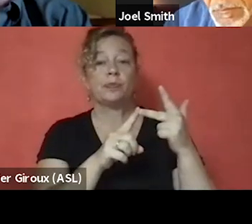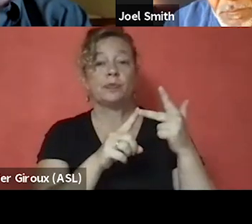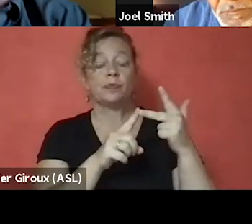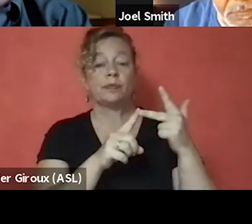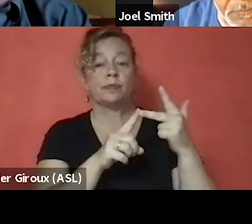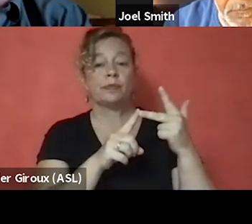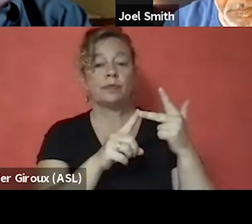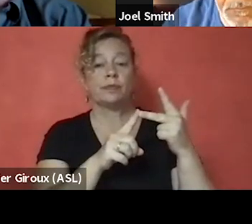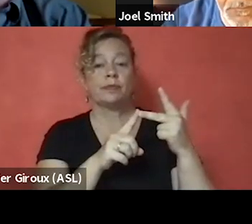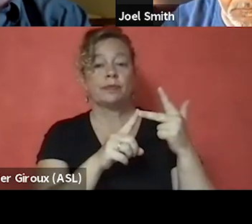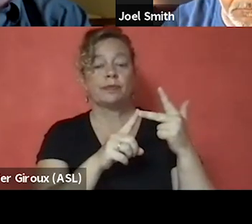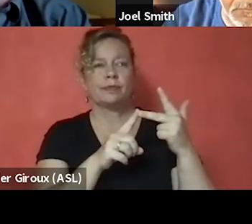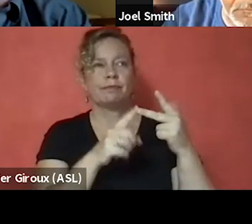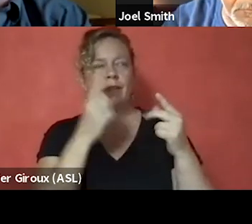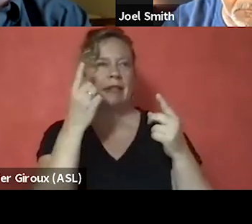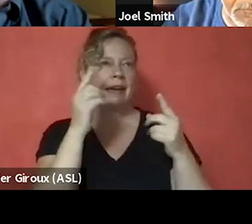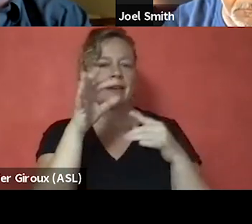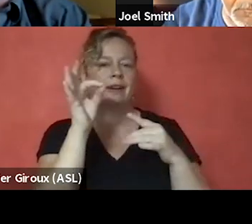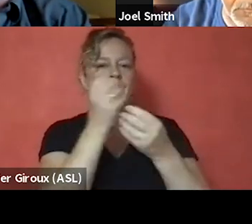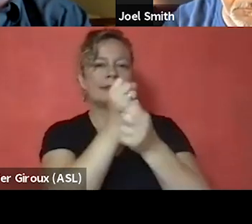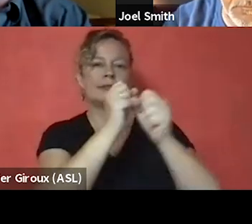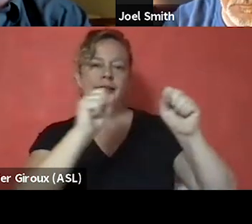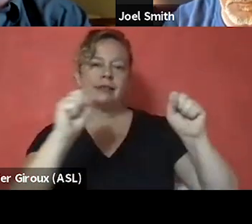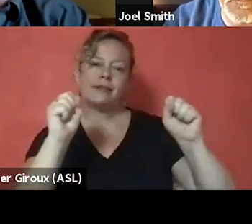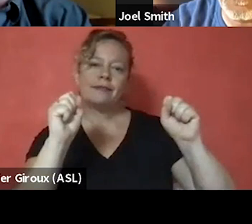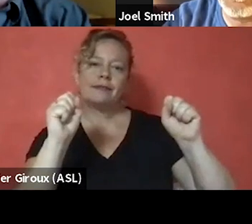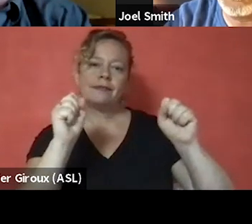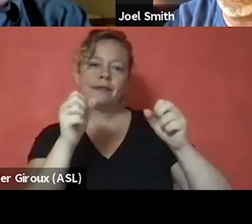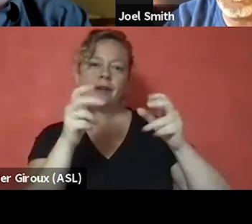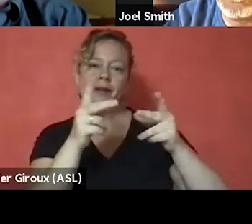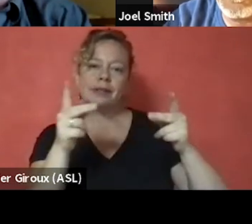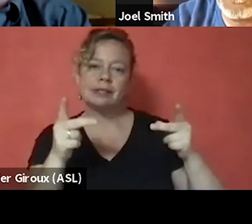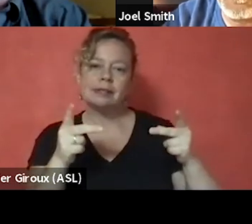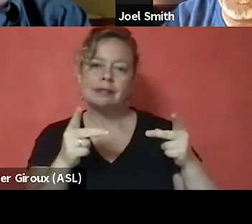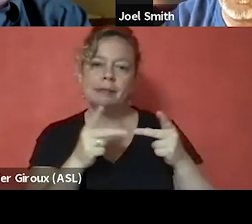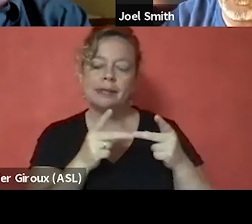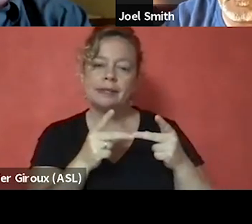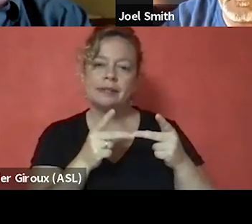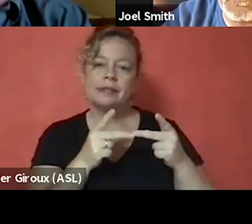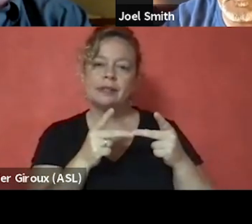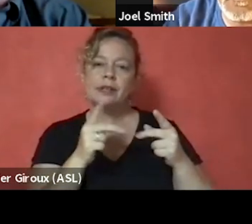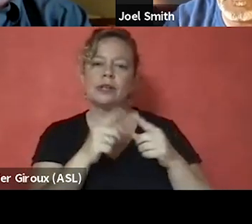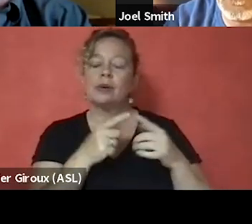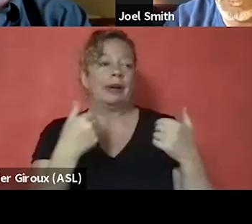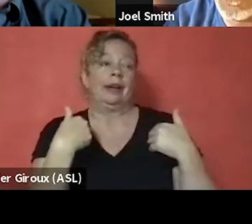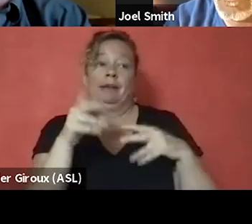I think finding a safe space to, I don't know, I have people in my inbox all the time